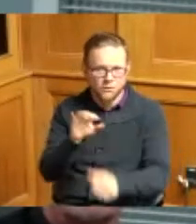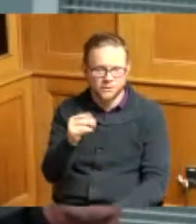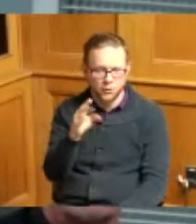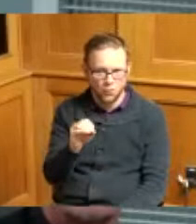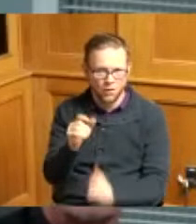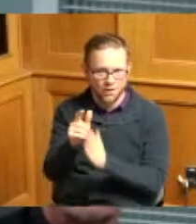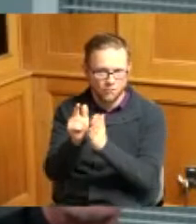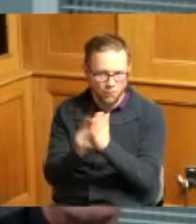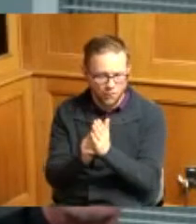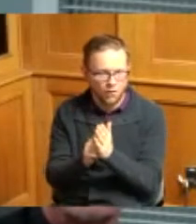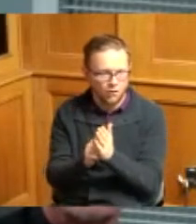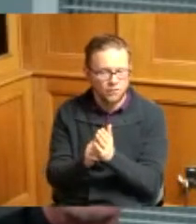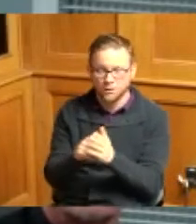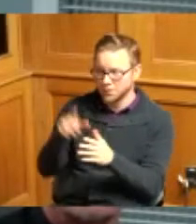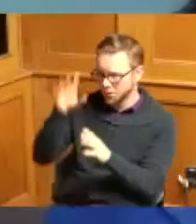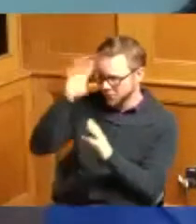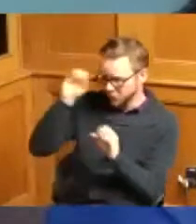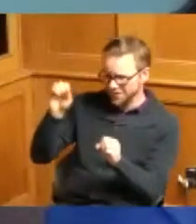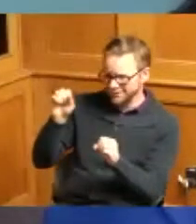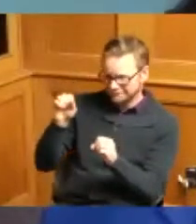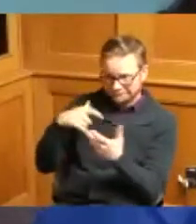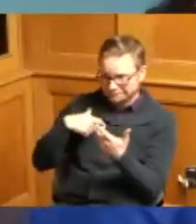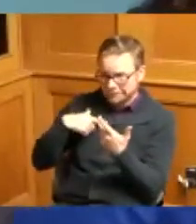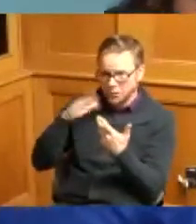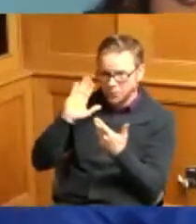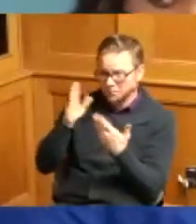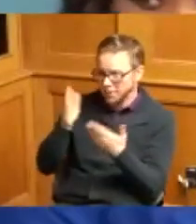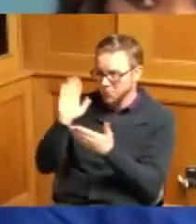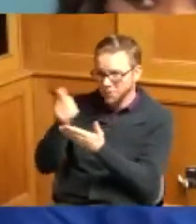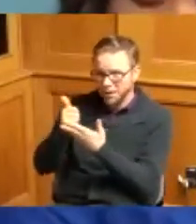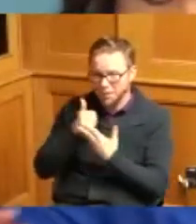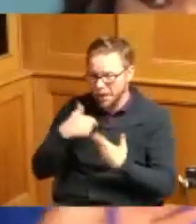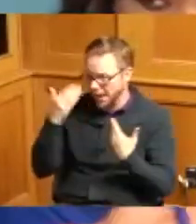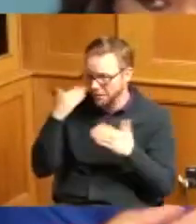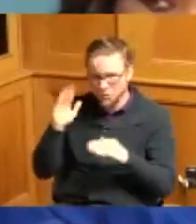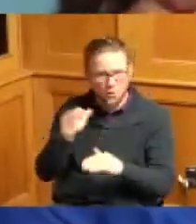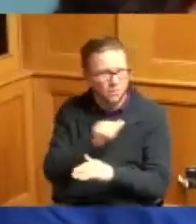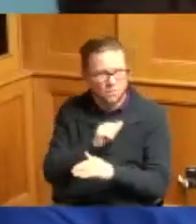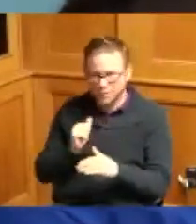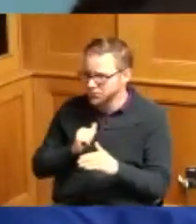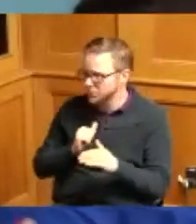Madam President it just will help me I don't know who we got all of our Administrators Prosecutors